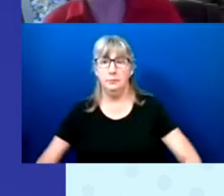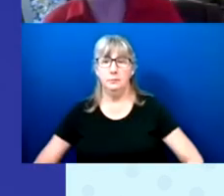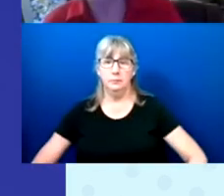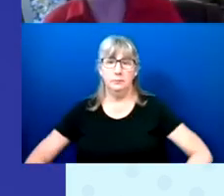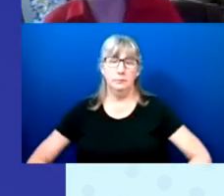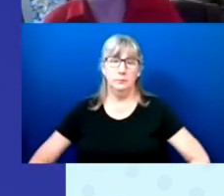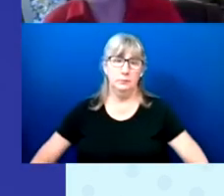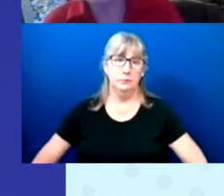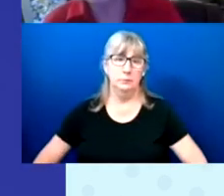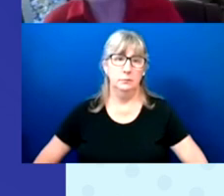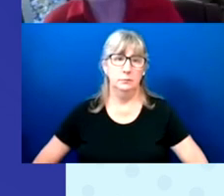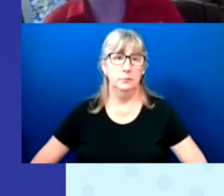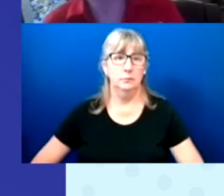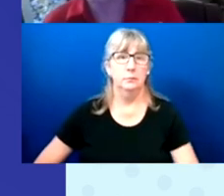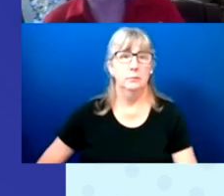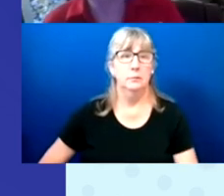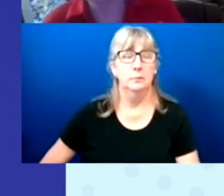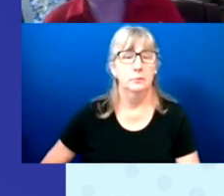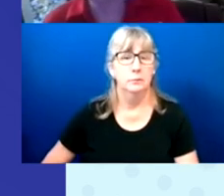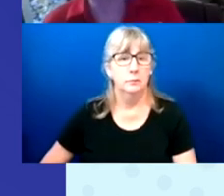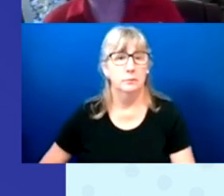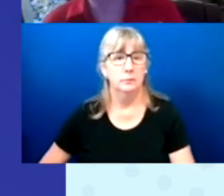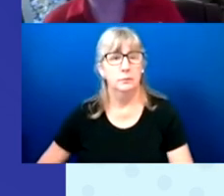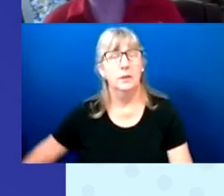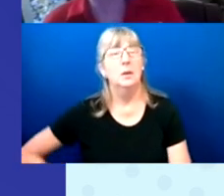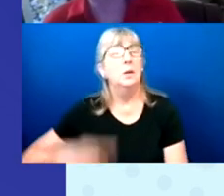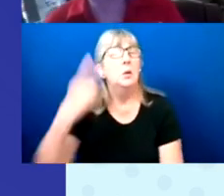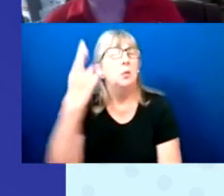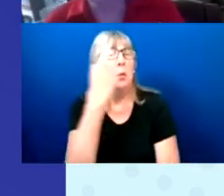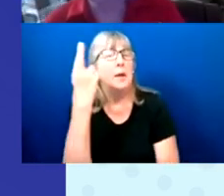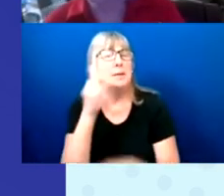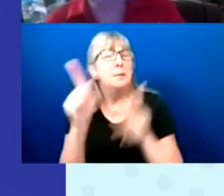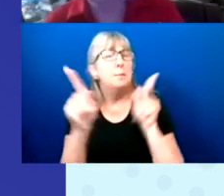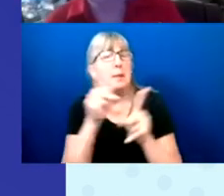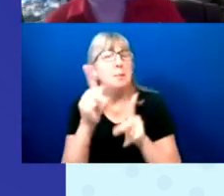Now why voters did not vote?